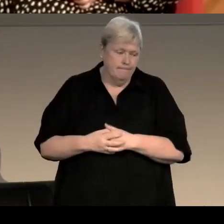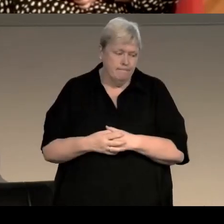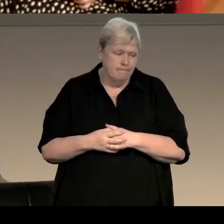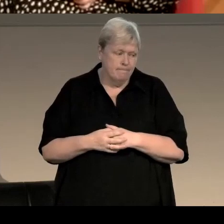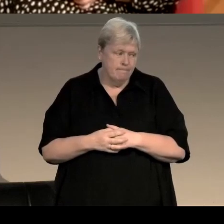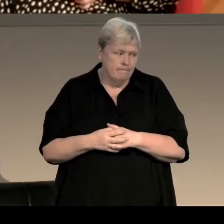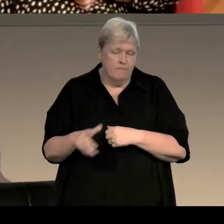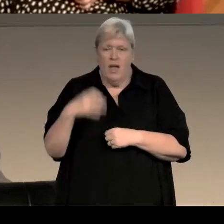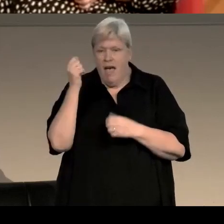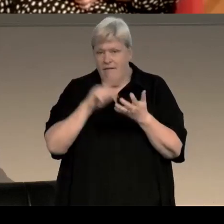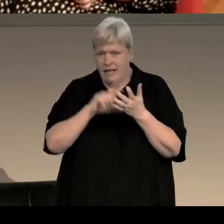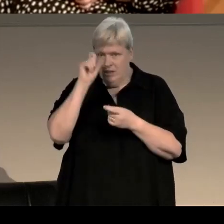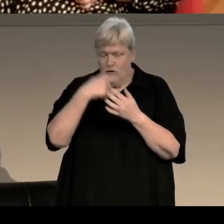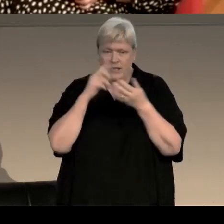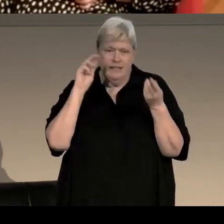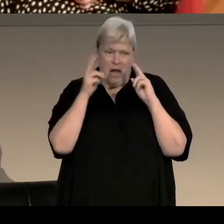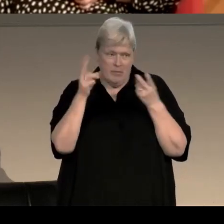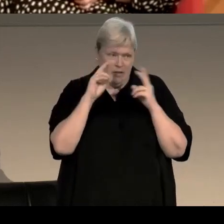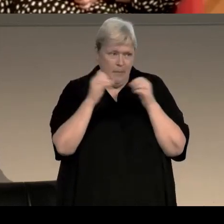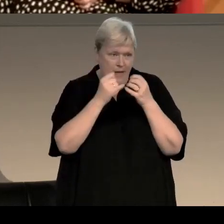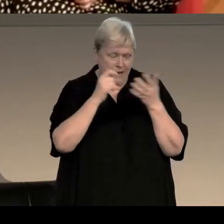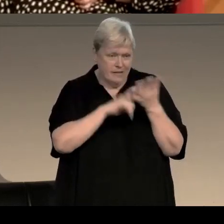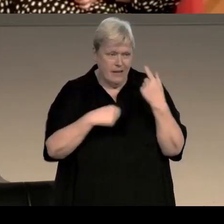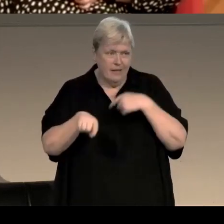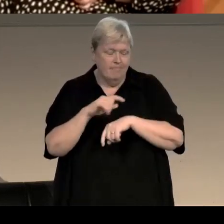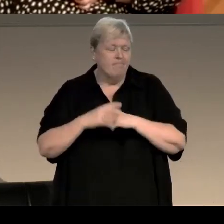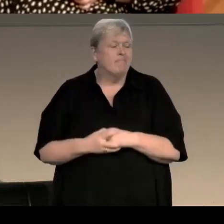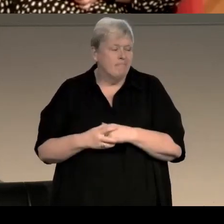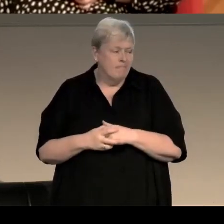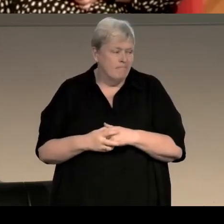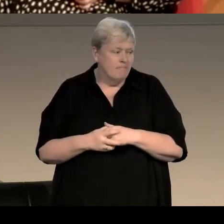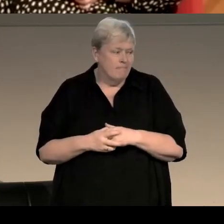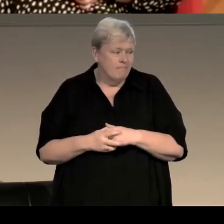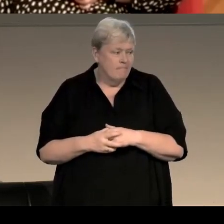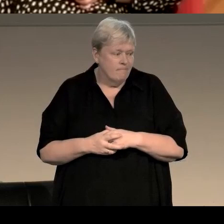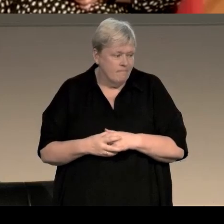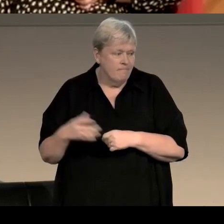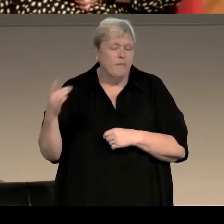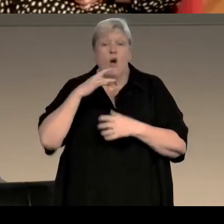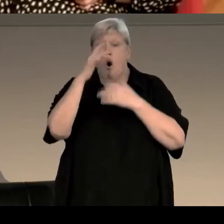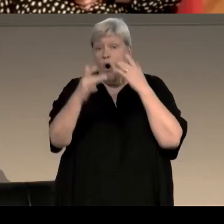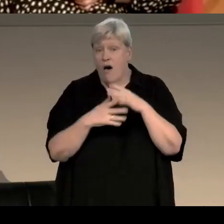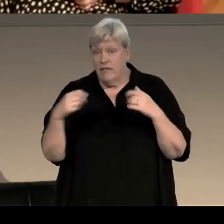We have Lesley Crerar with us, she will be our BSL interpreter today and those of you online should be able to see her,